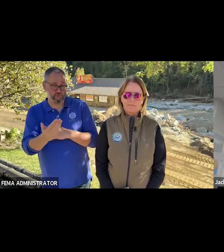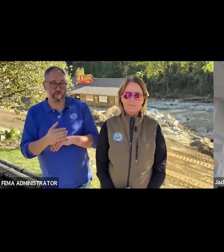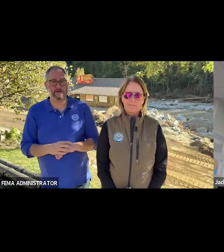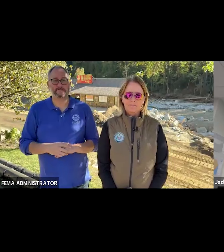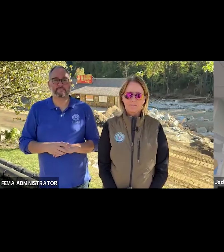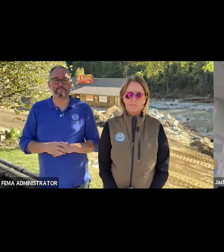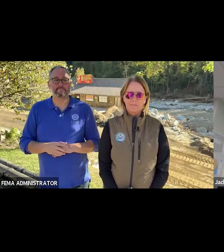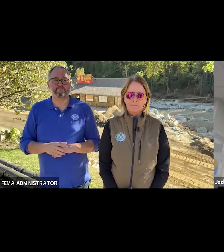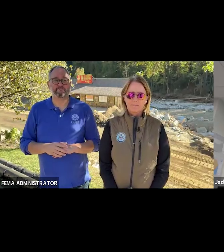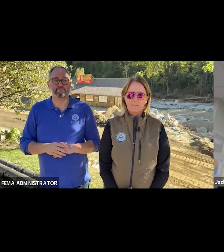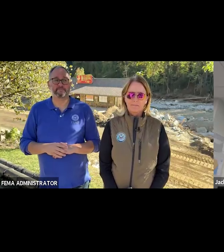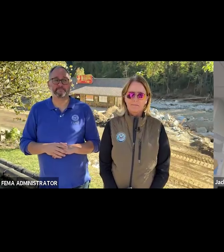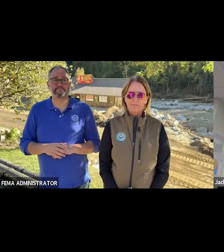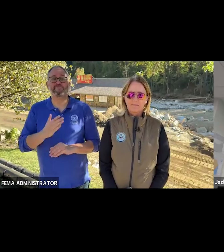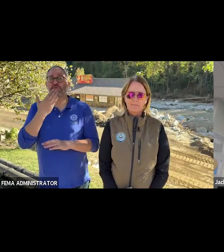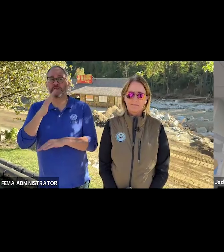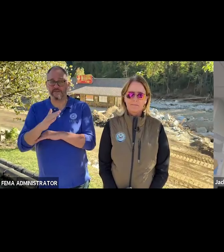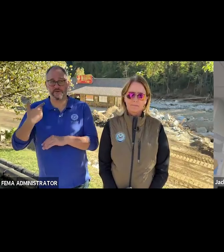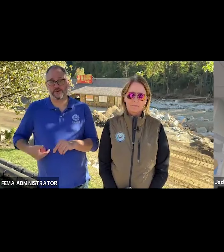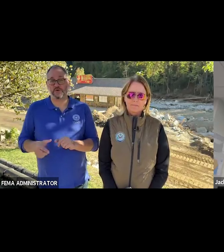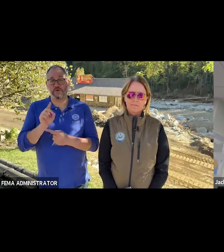Yes. Good afternoon. This is Drew Friedman with Federal News Network.